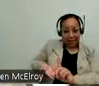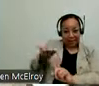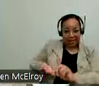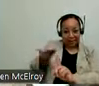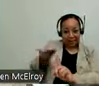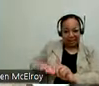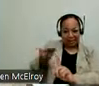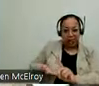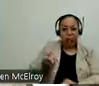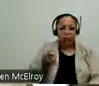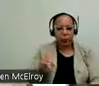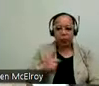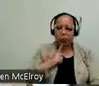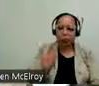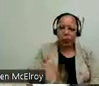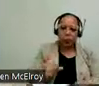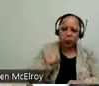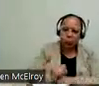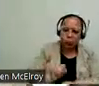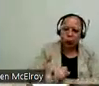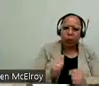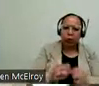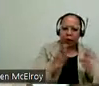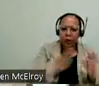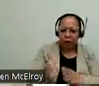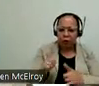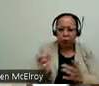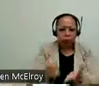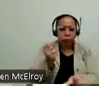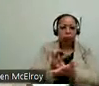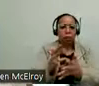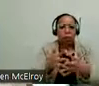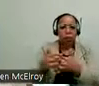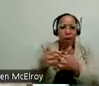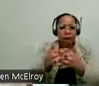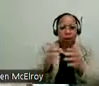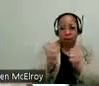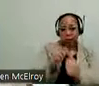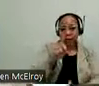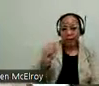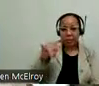a student mentor and made efforts to pass the Americans with Disabilities